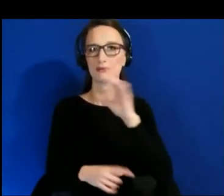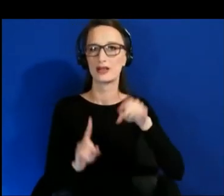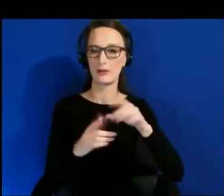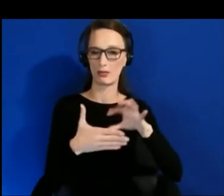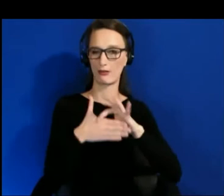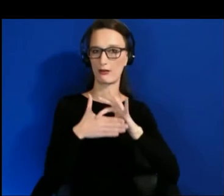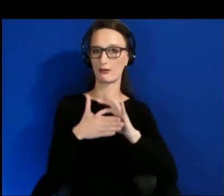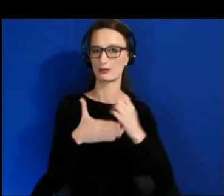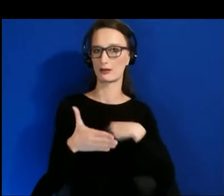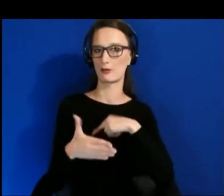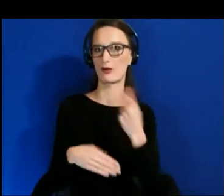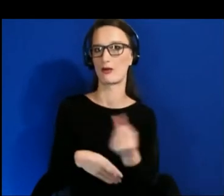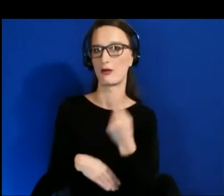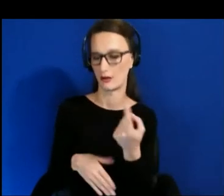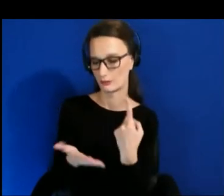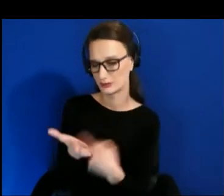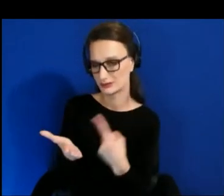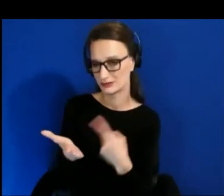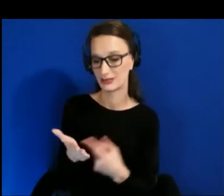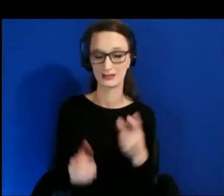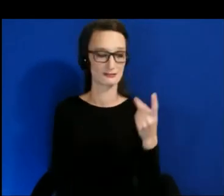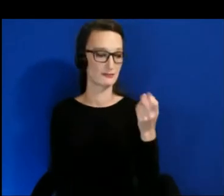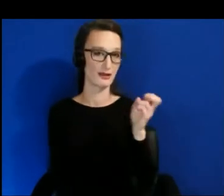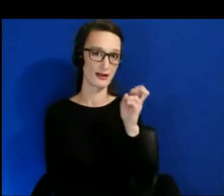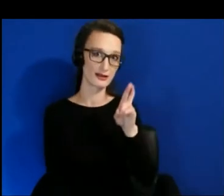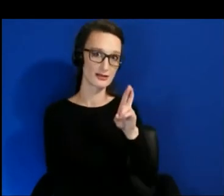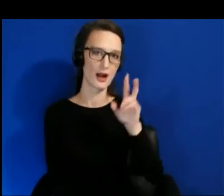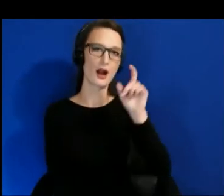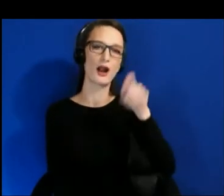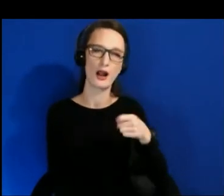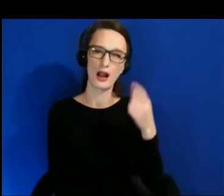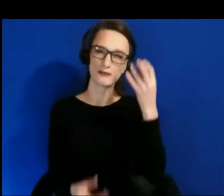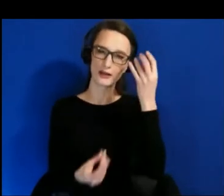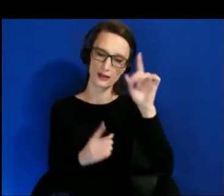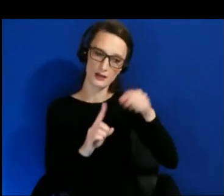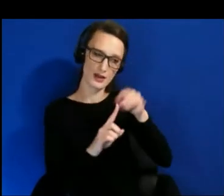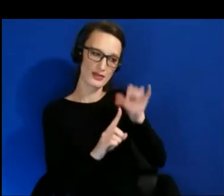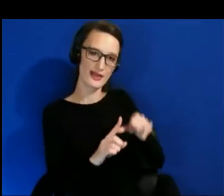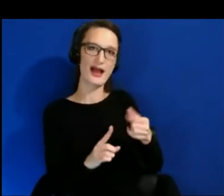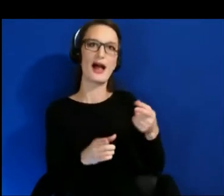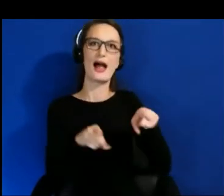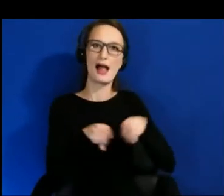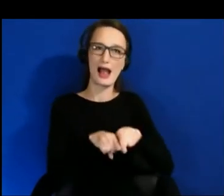to think about XR as a medium of delivery of content, and the diversity aspect and the